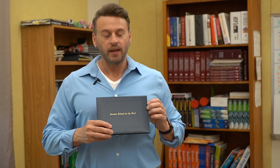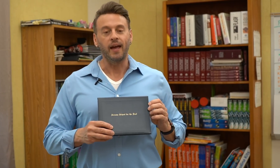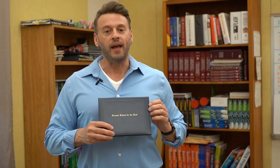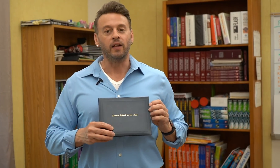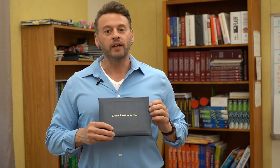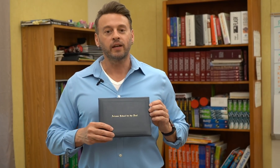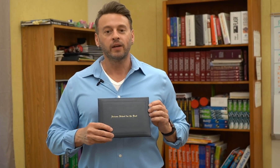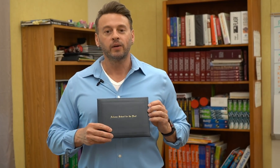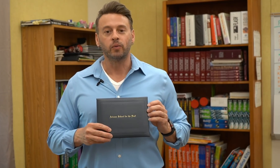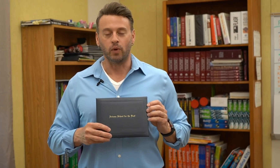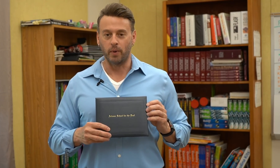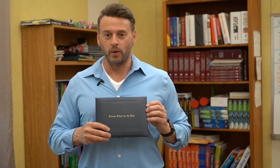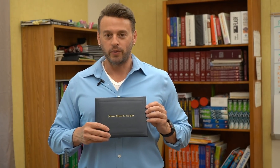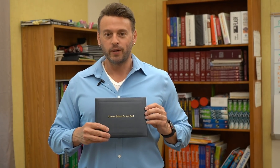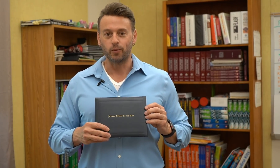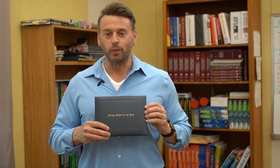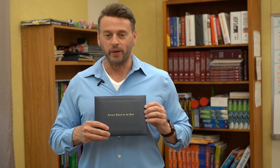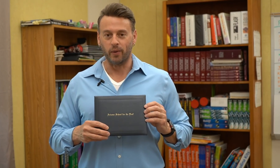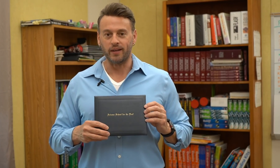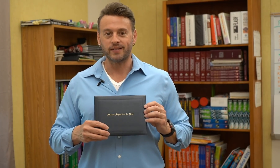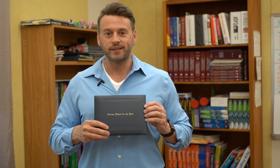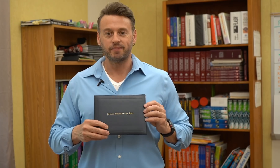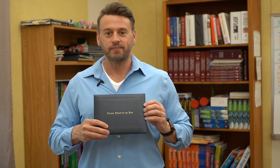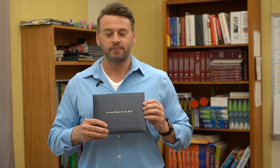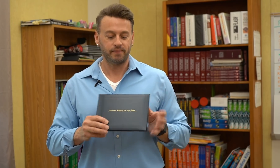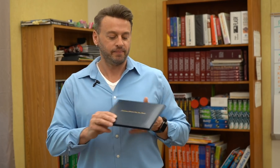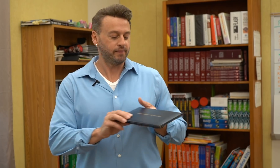ALEC RAMON RAMIREZ